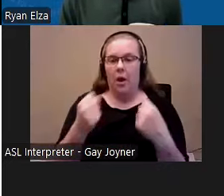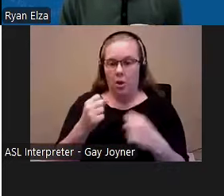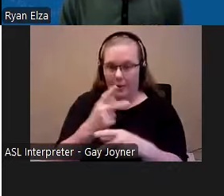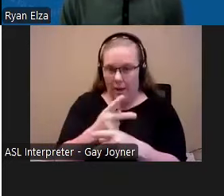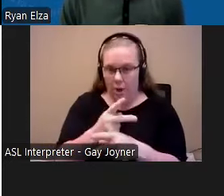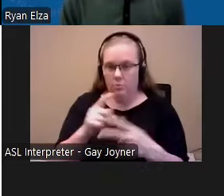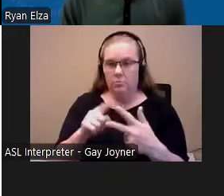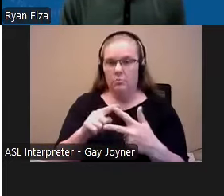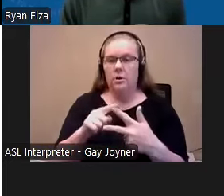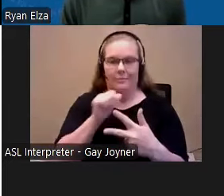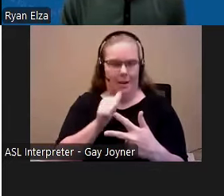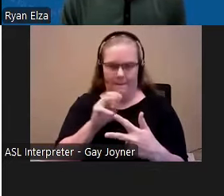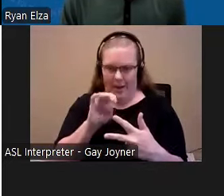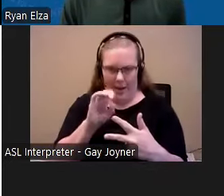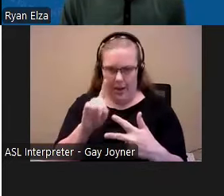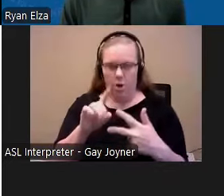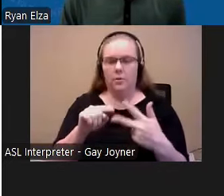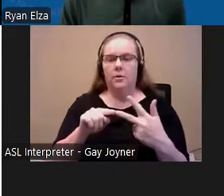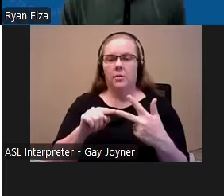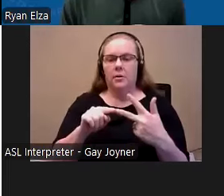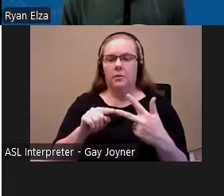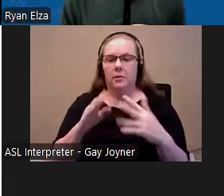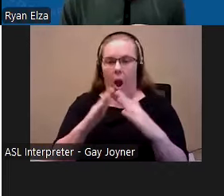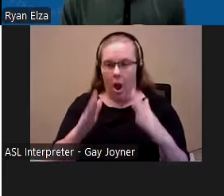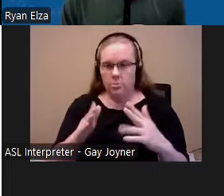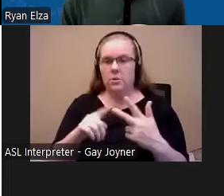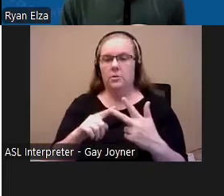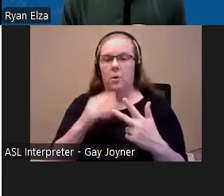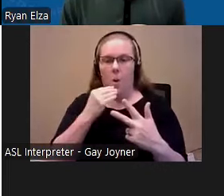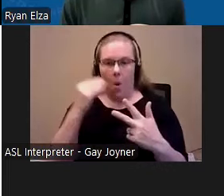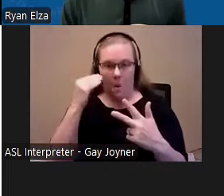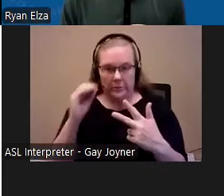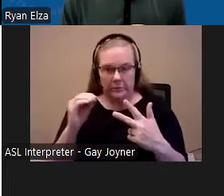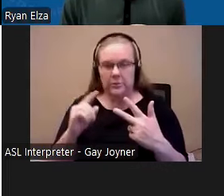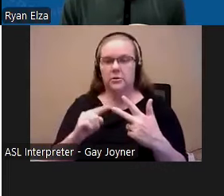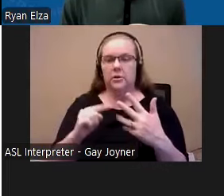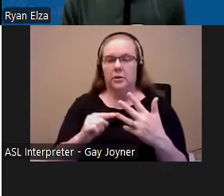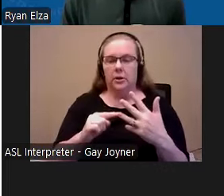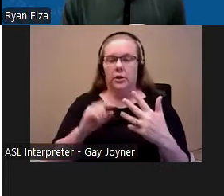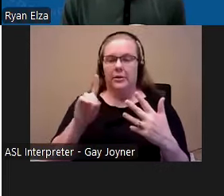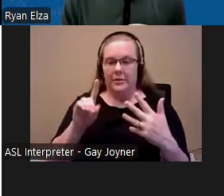housing and homelessness, disability and/or aging, human and social services not included in the